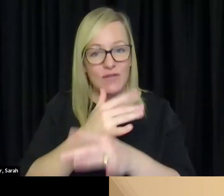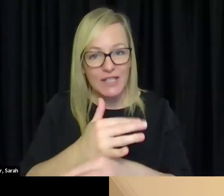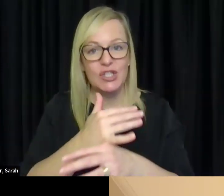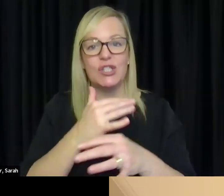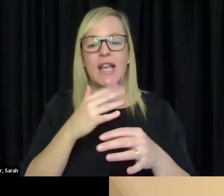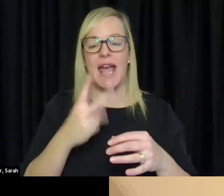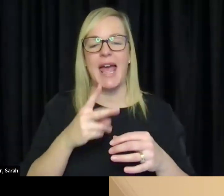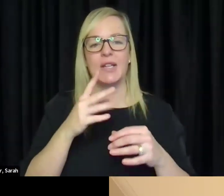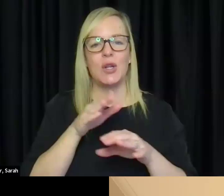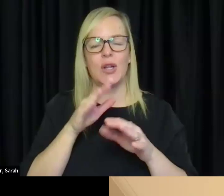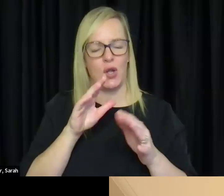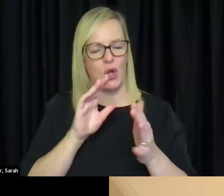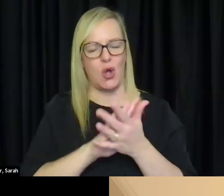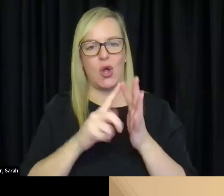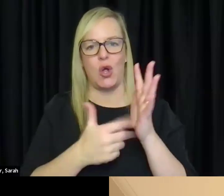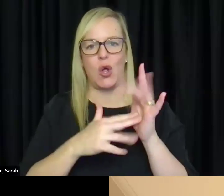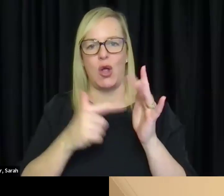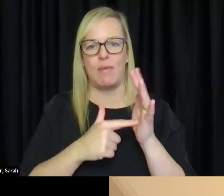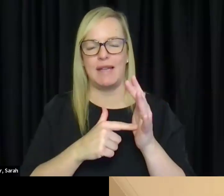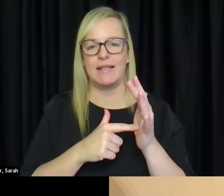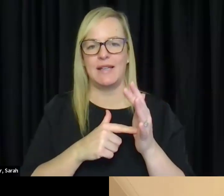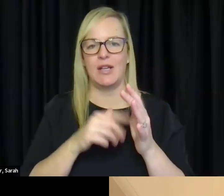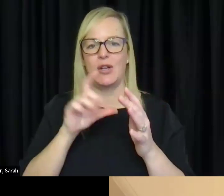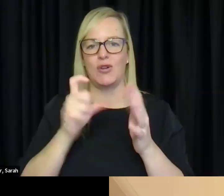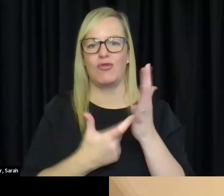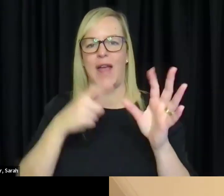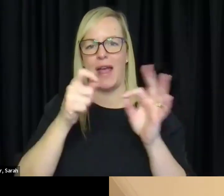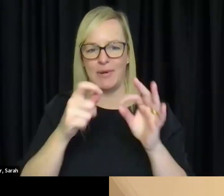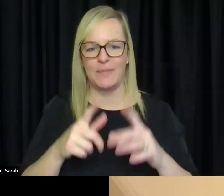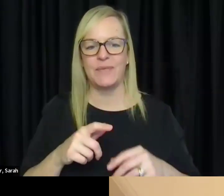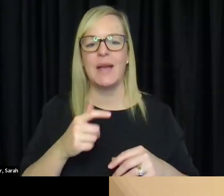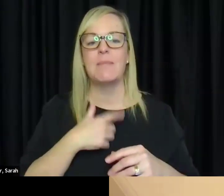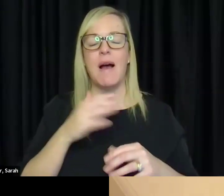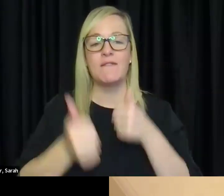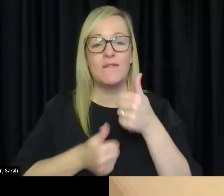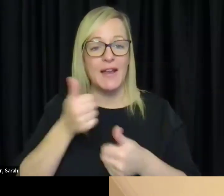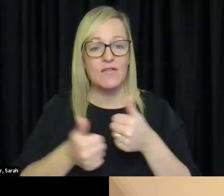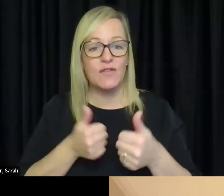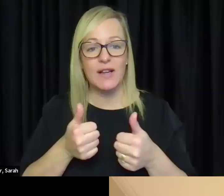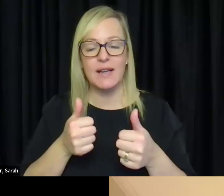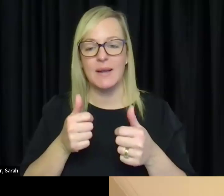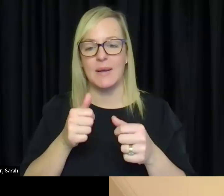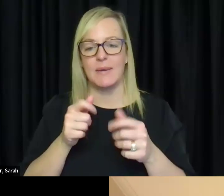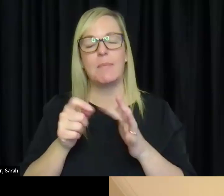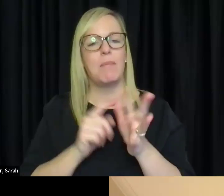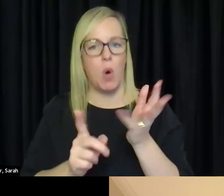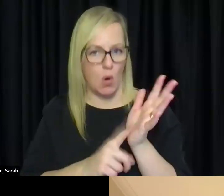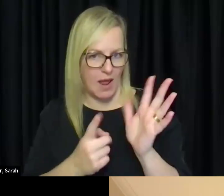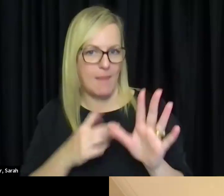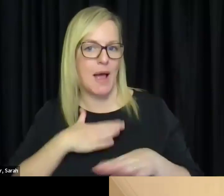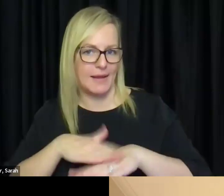met crabs. My favourite pet is my cat Paula who is my best friend. At the moment I am currently doing